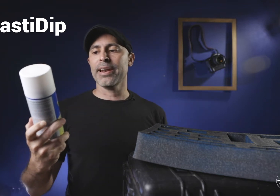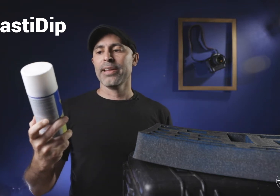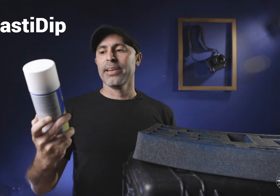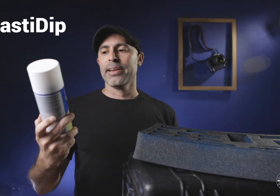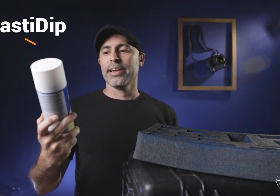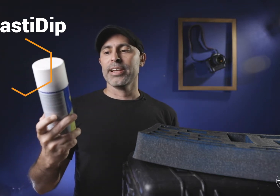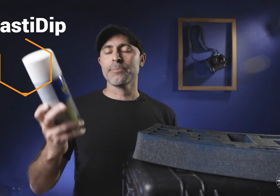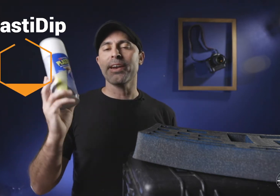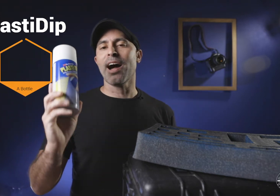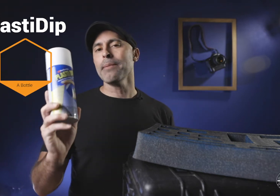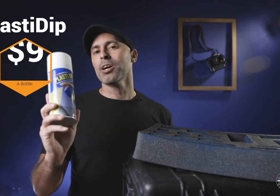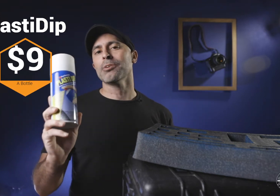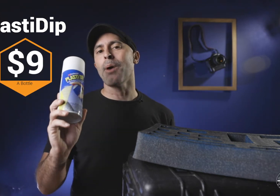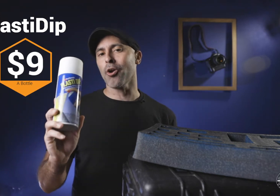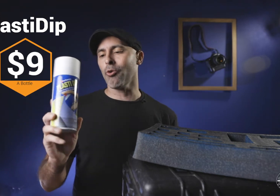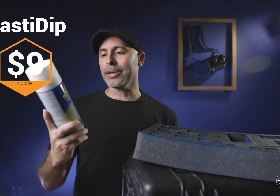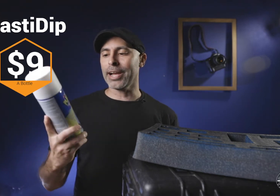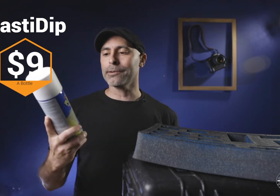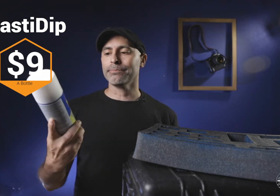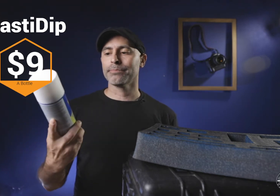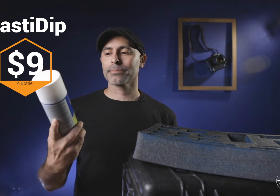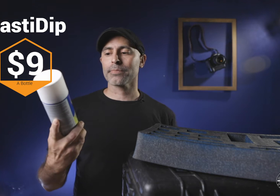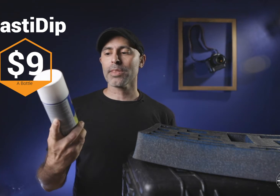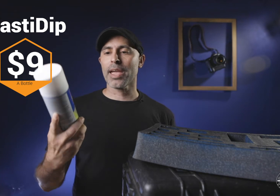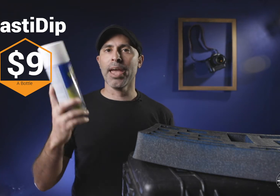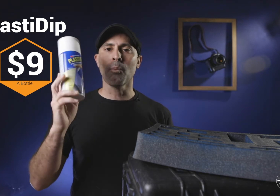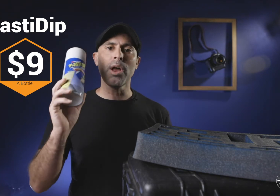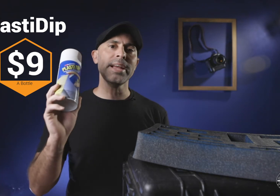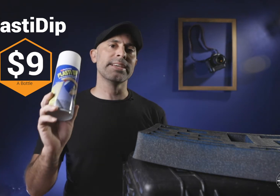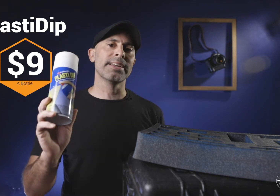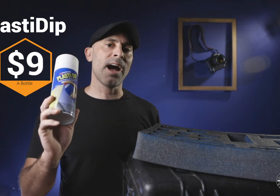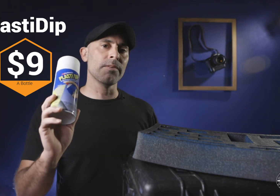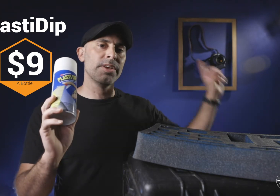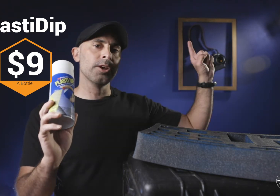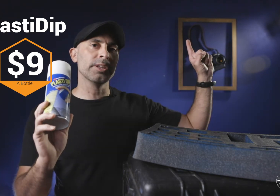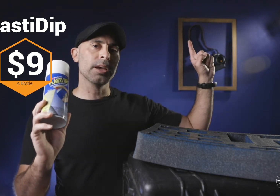it's about nine bucks a bottle right now and what I did I'll have a video link up